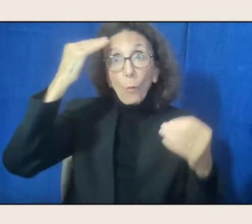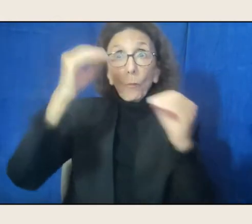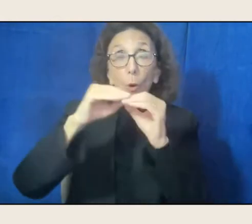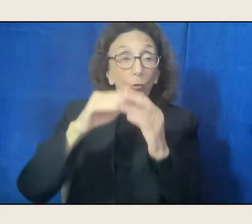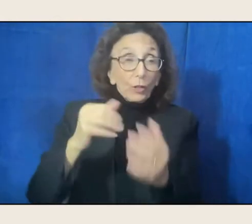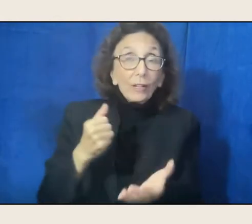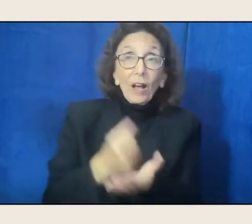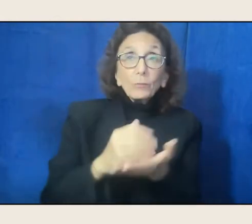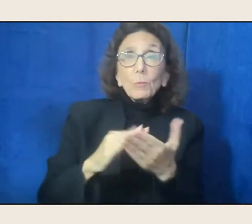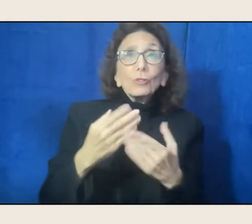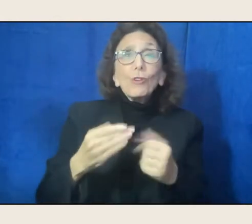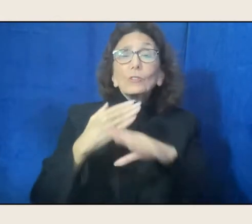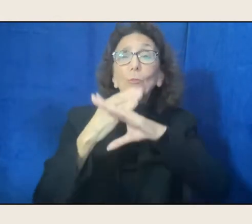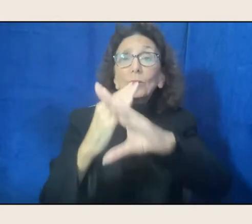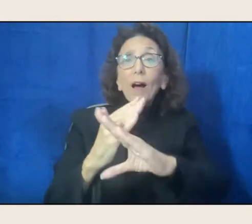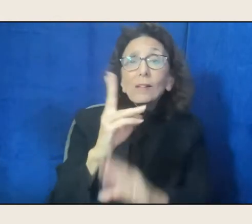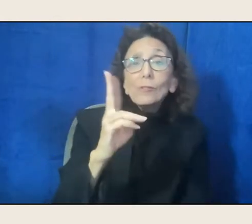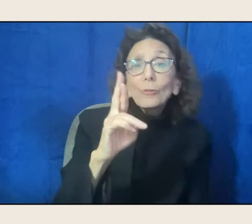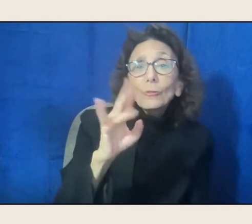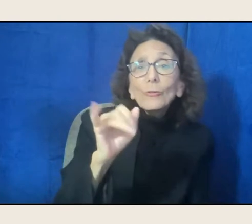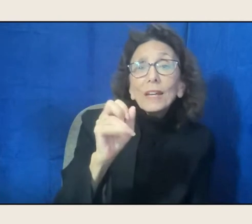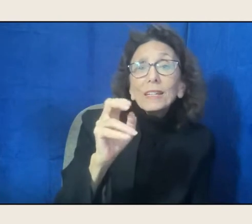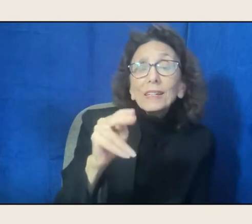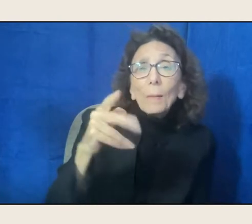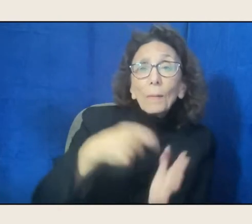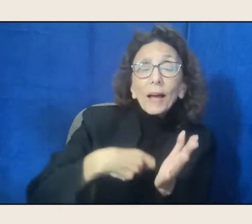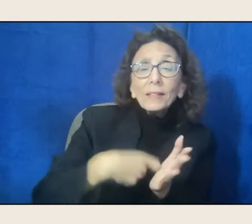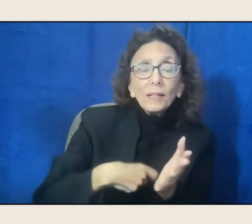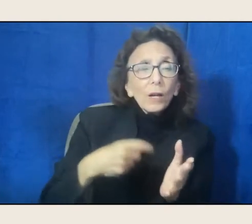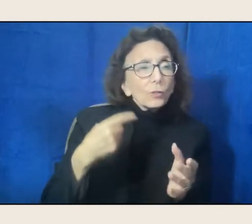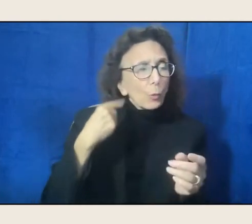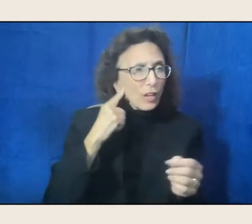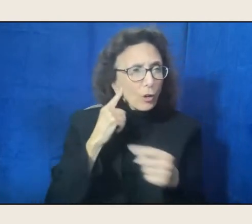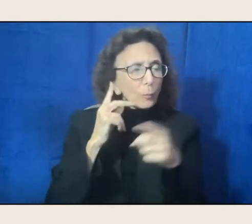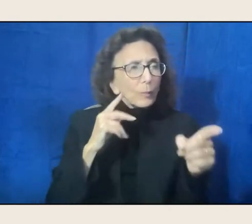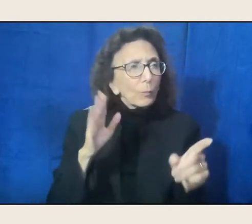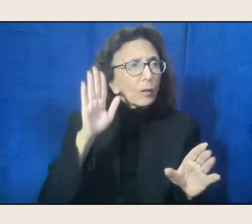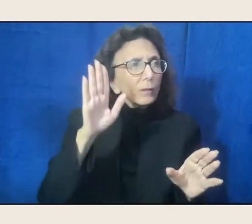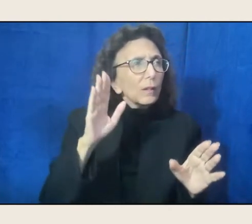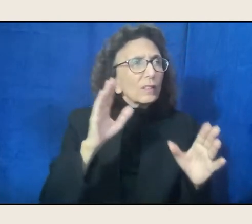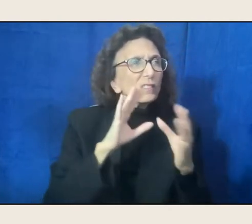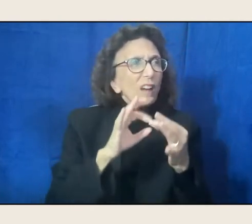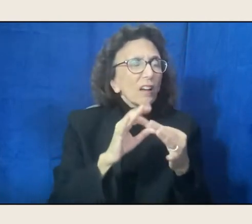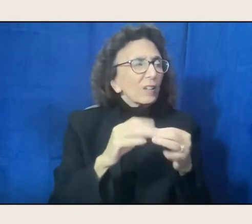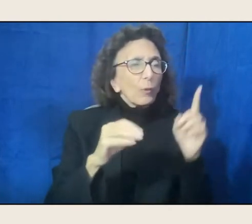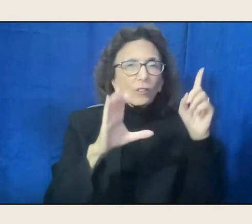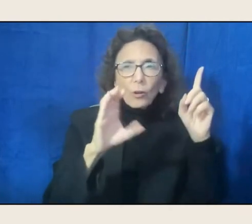And we heard testimonies of people talking to coal companies, and they were so eloquent.